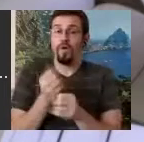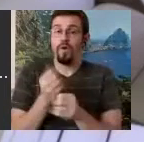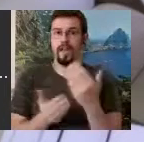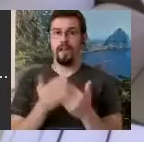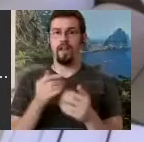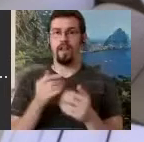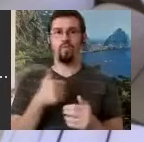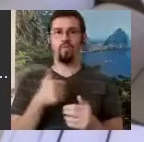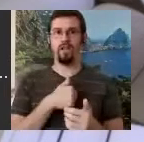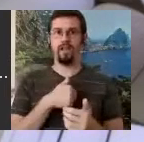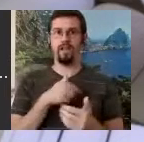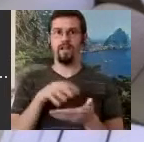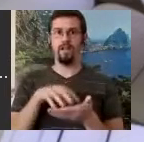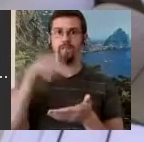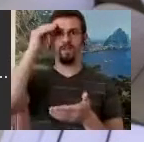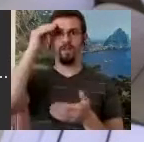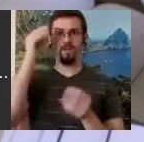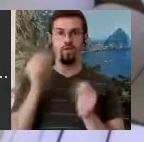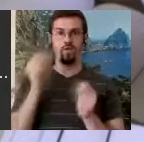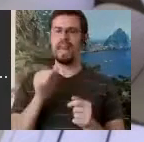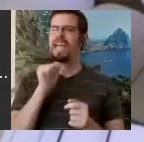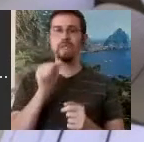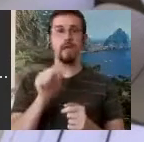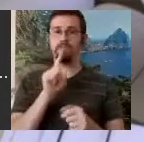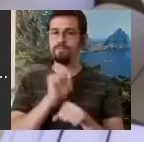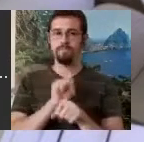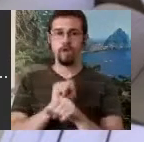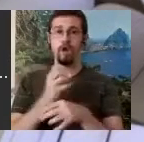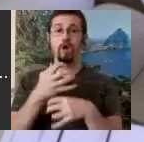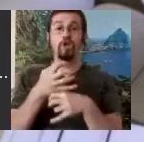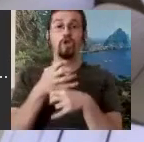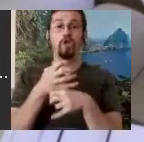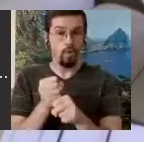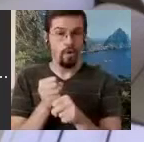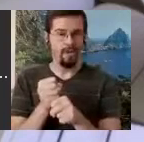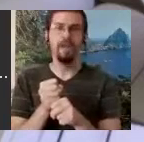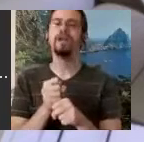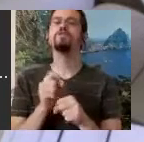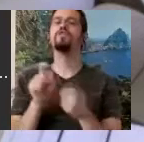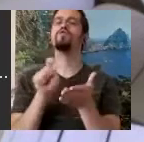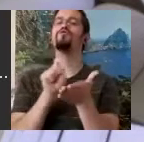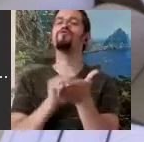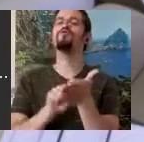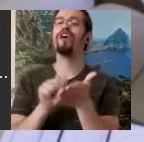shorthand it was a writing system and that we also could develop a shorthand